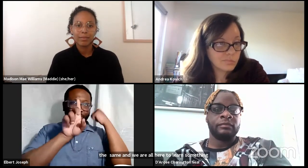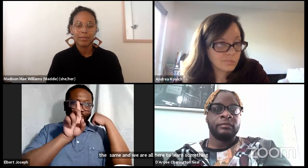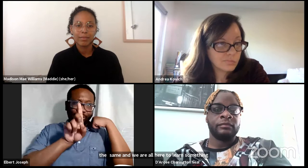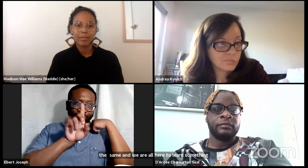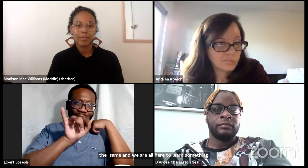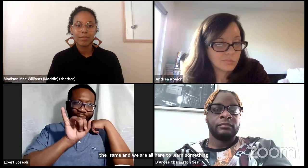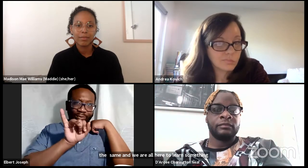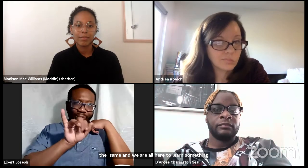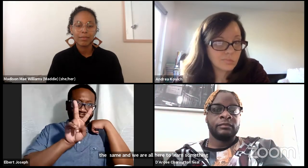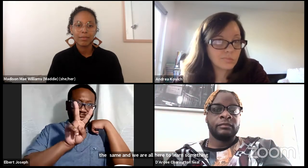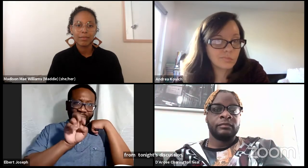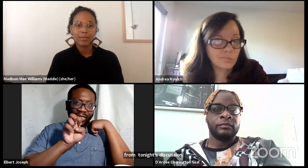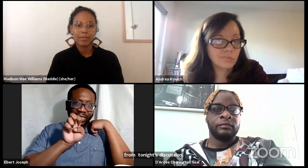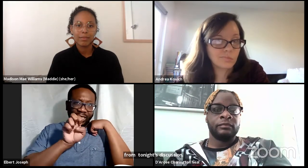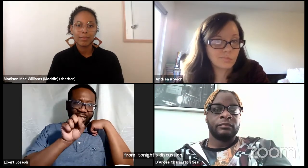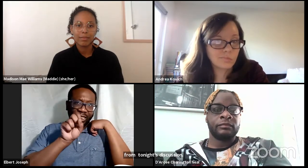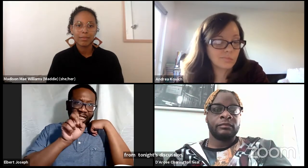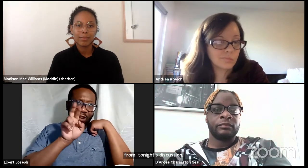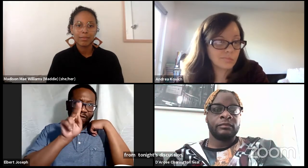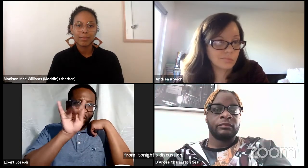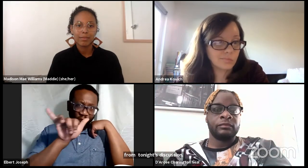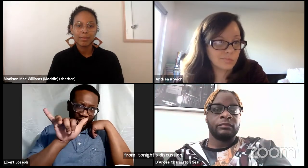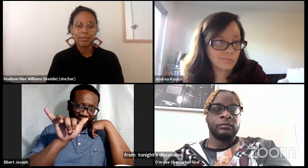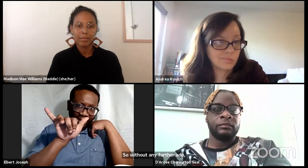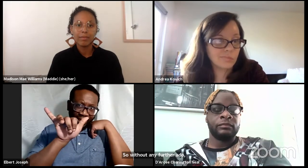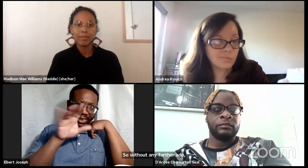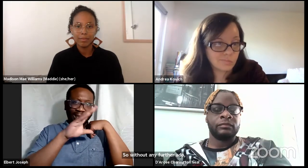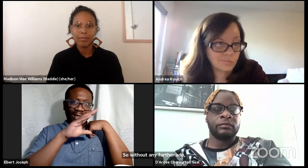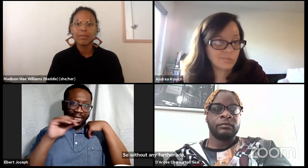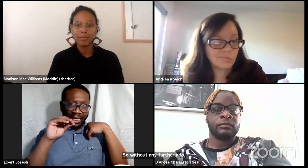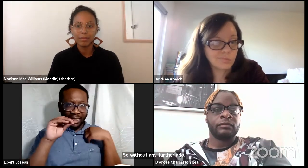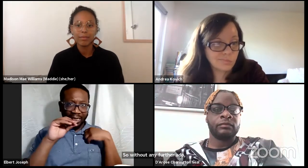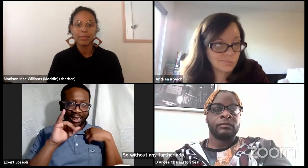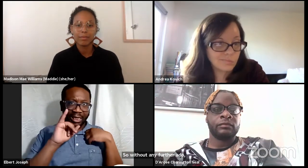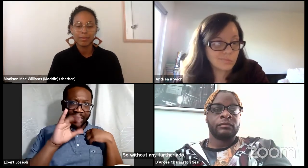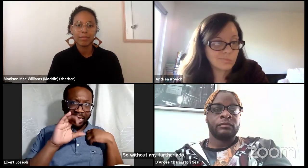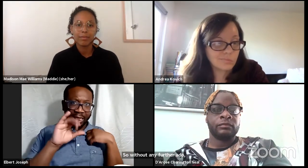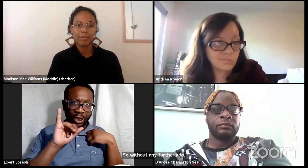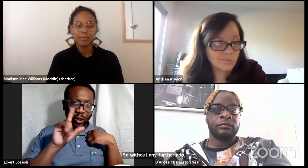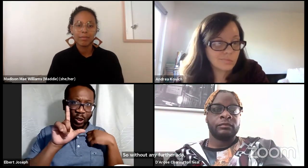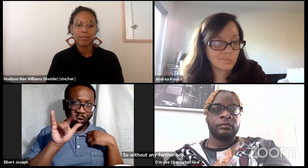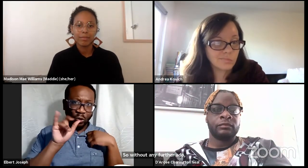let's have some discussions around terminology. We have the word diversity.